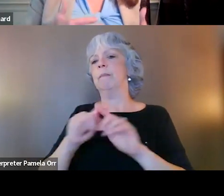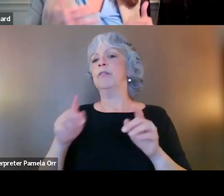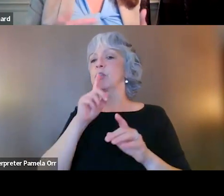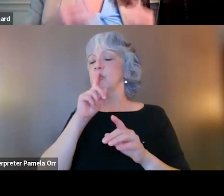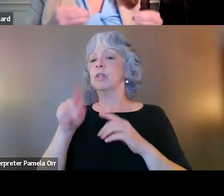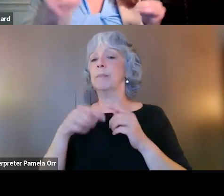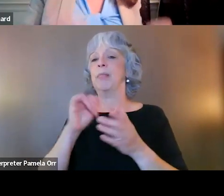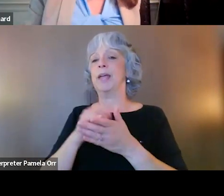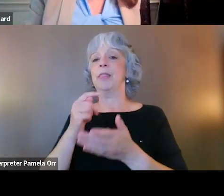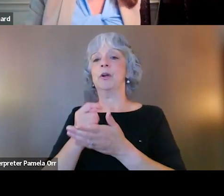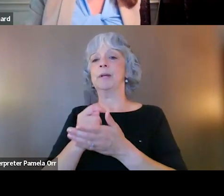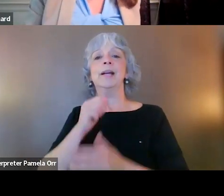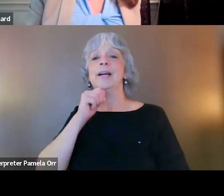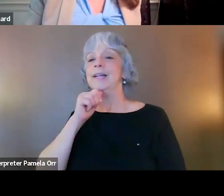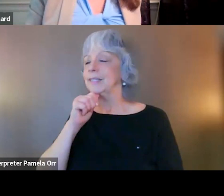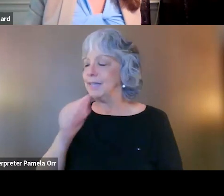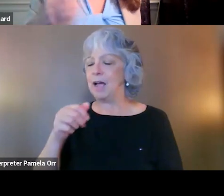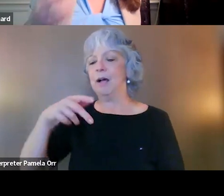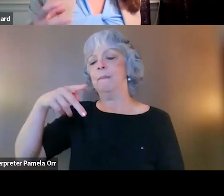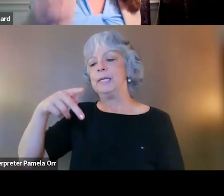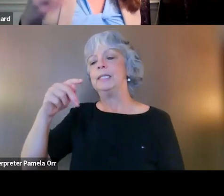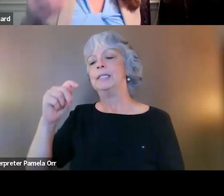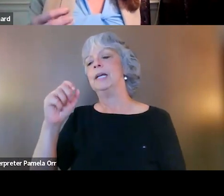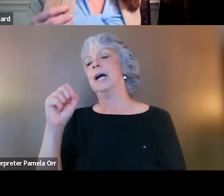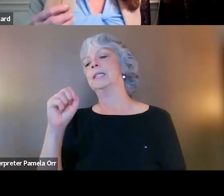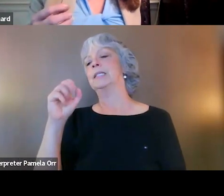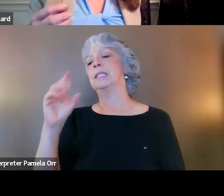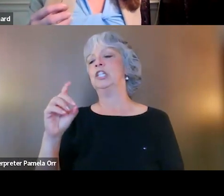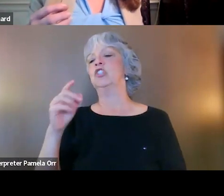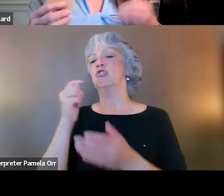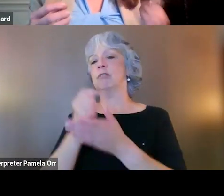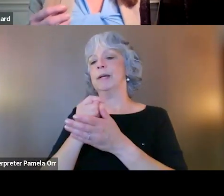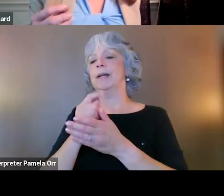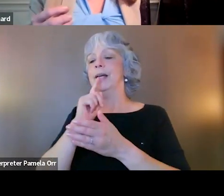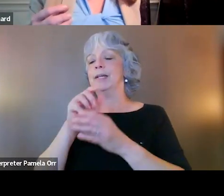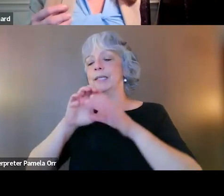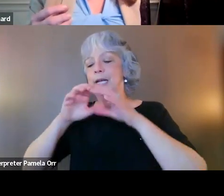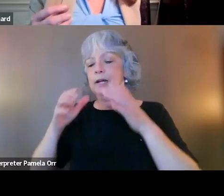It's not a PTSD treatment, it's a subtreatment for PTSD patients.